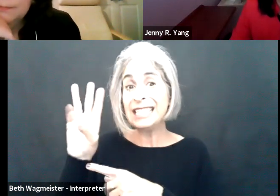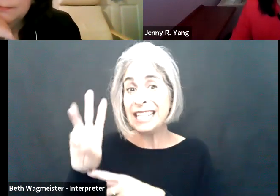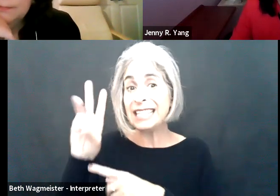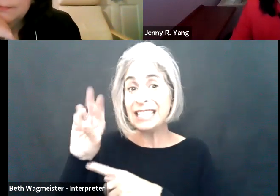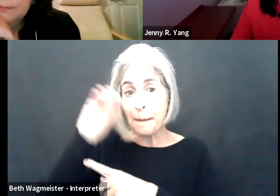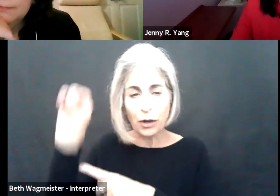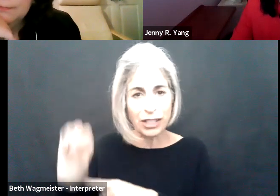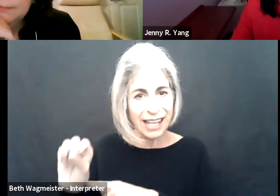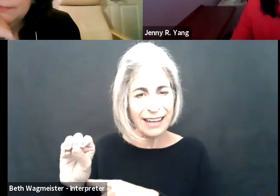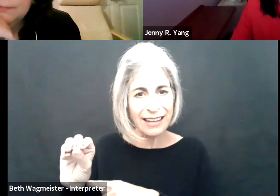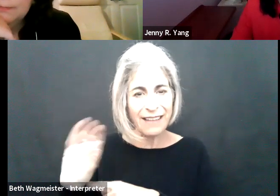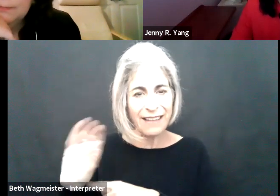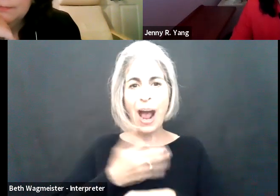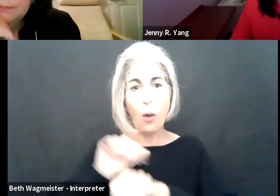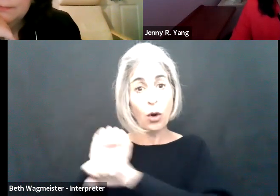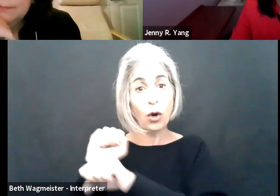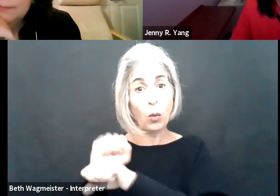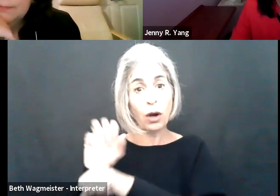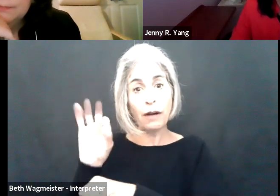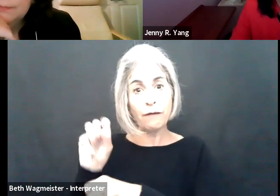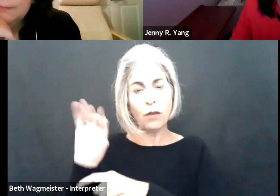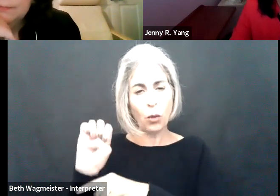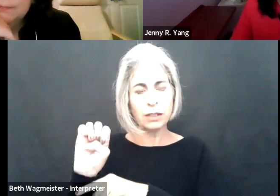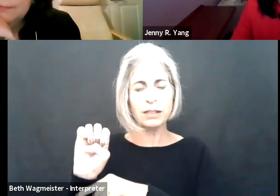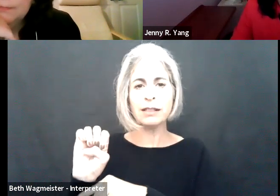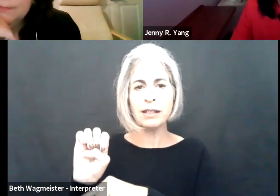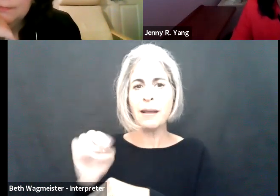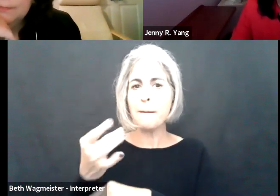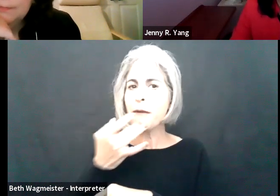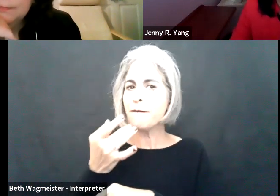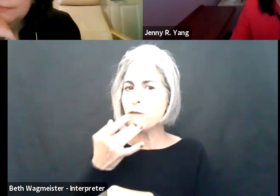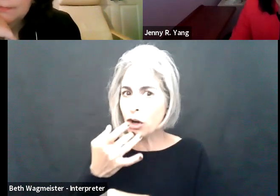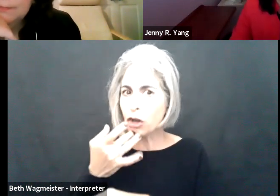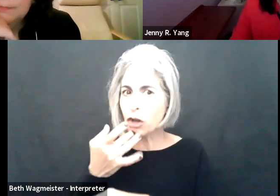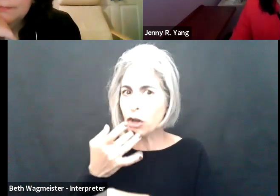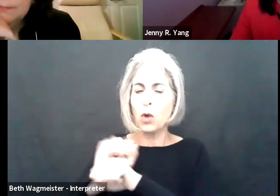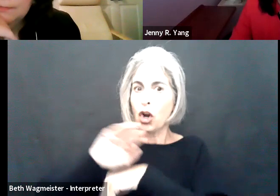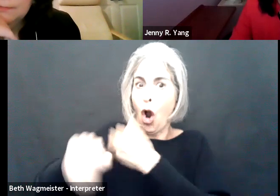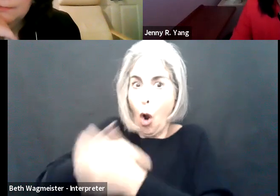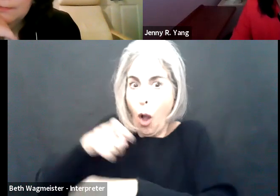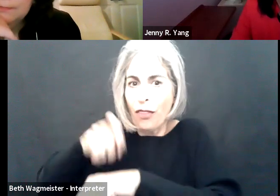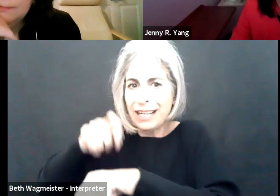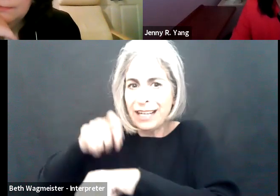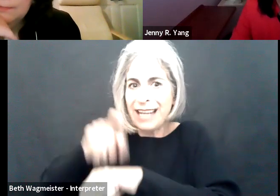We did a telework survey across the agency and 66% of our workforce said they prefer to telework all the time or